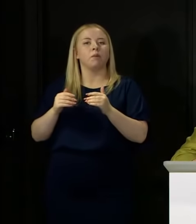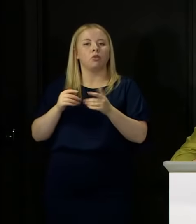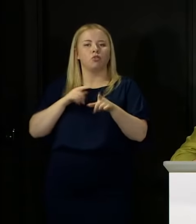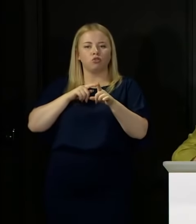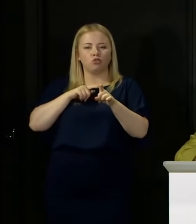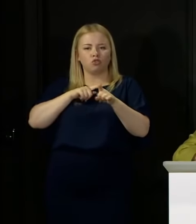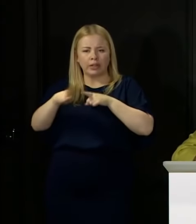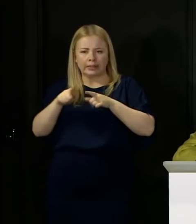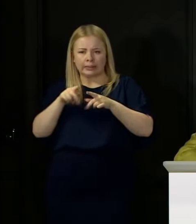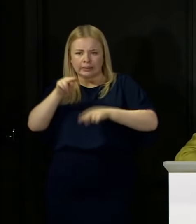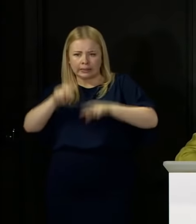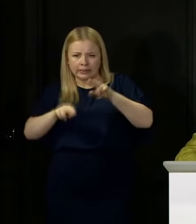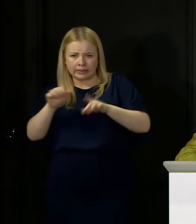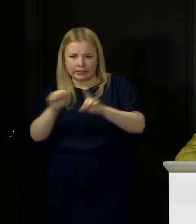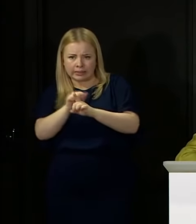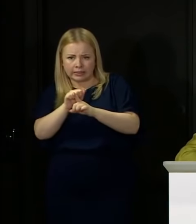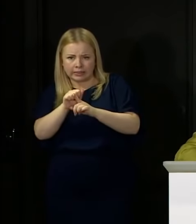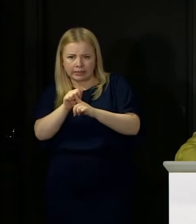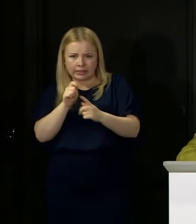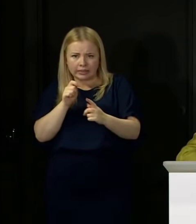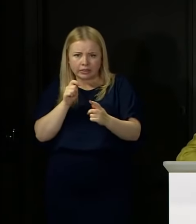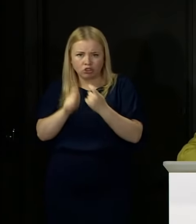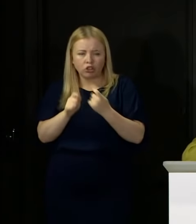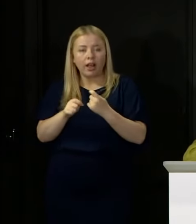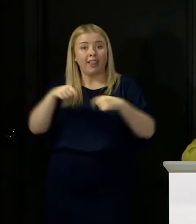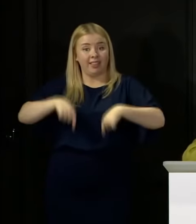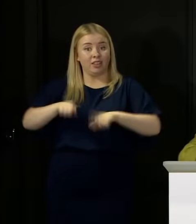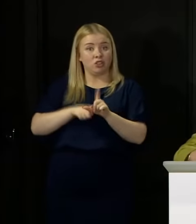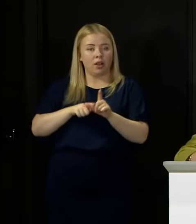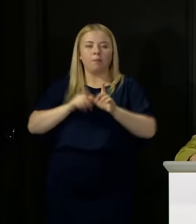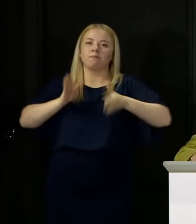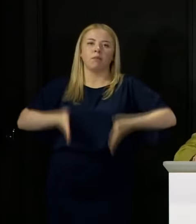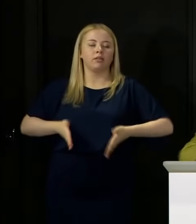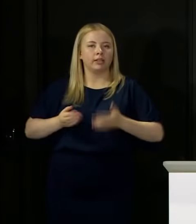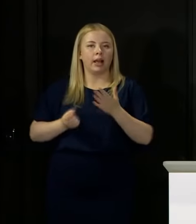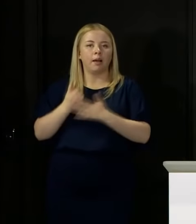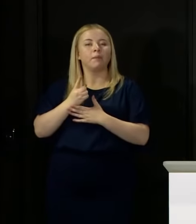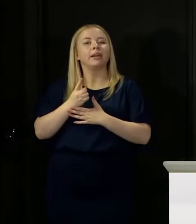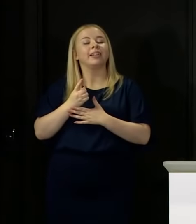What it has resulted in this year, and I'm giving overall statistics, I go back to what